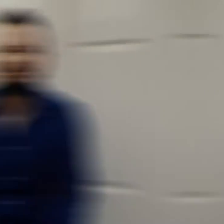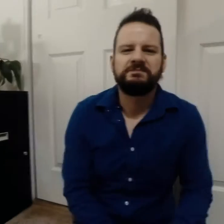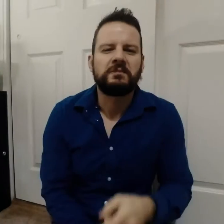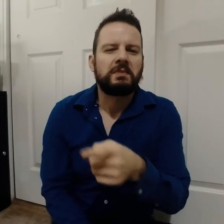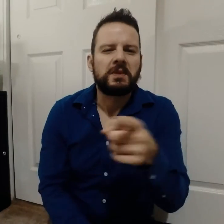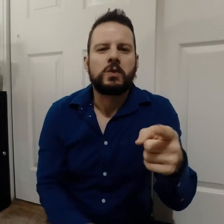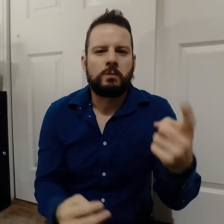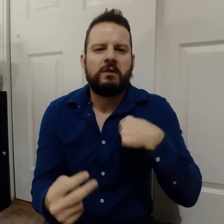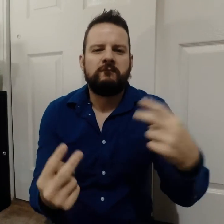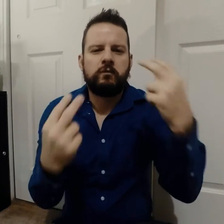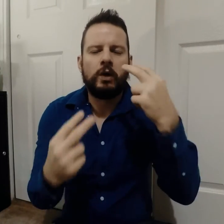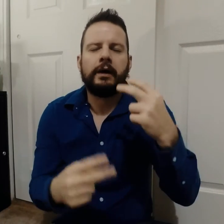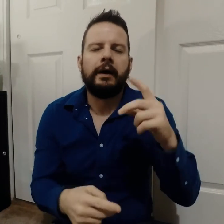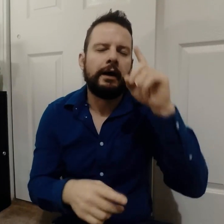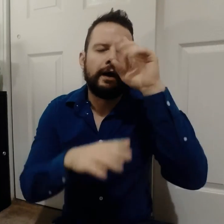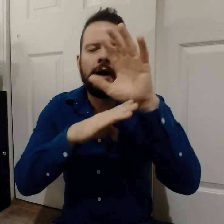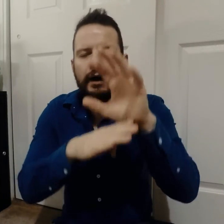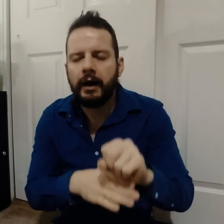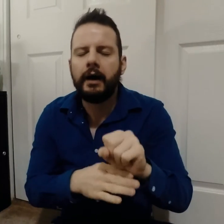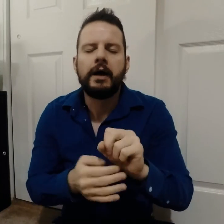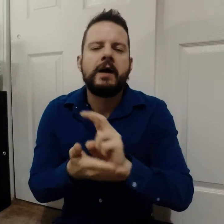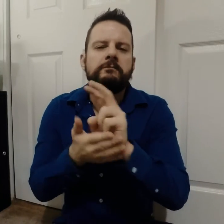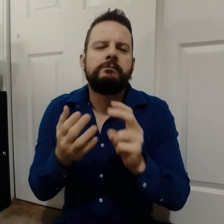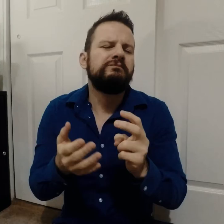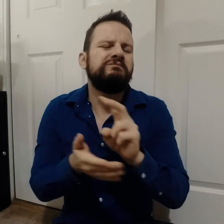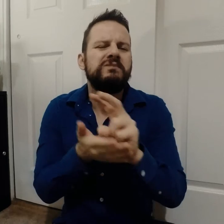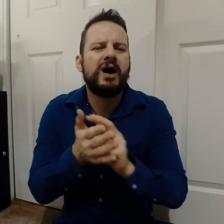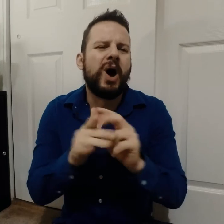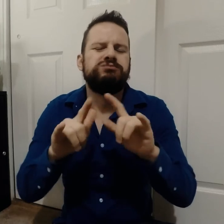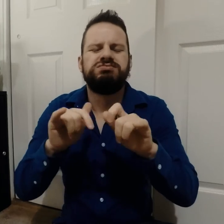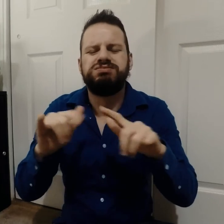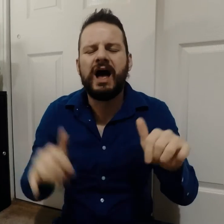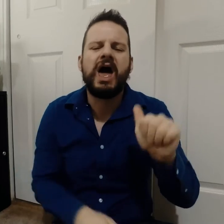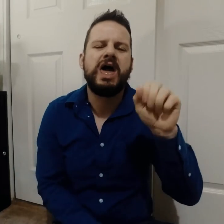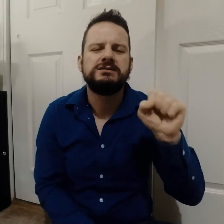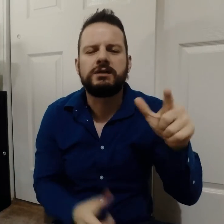You're used to see me on the videos of any kind in ASL.